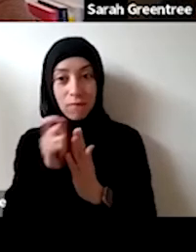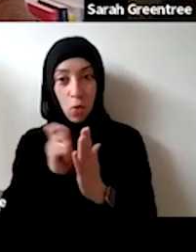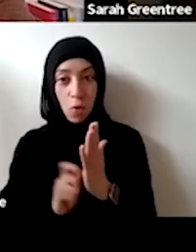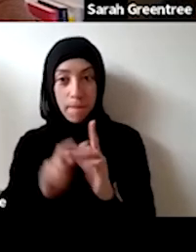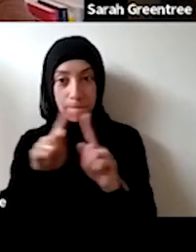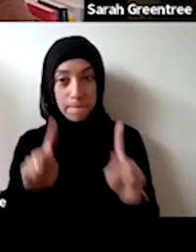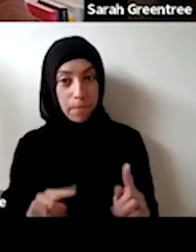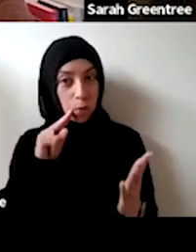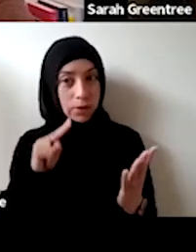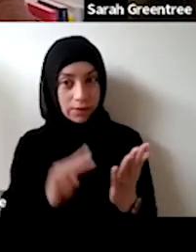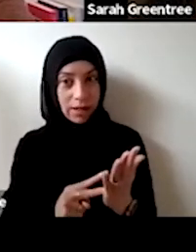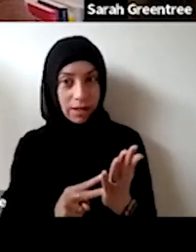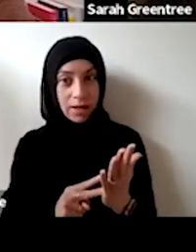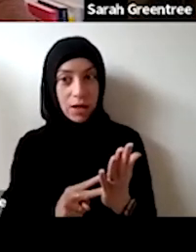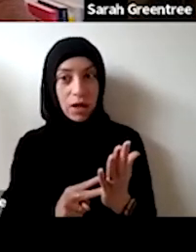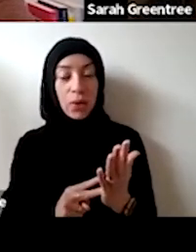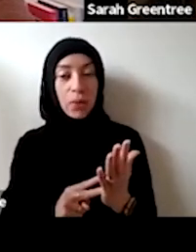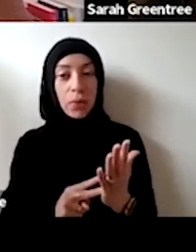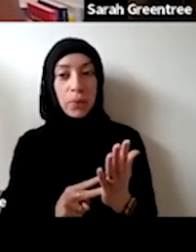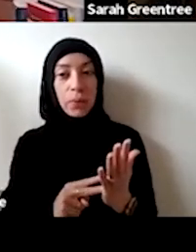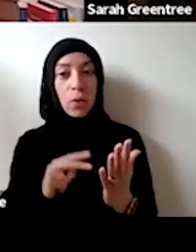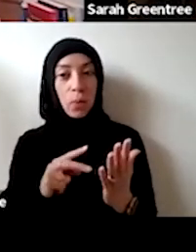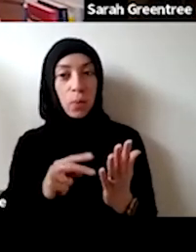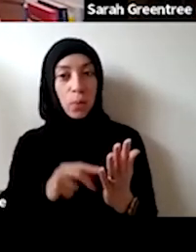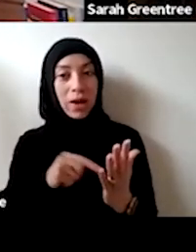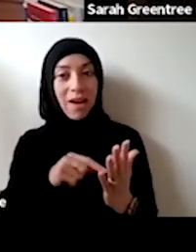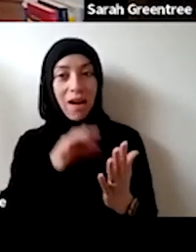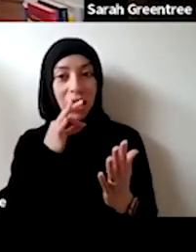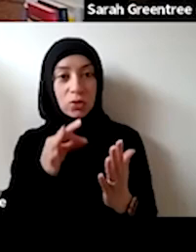that we do go back in terms of in terms of sort of talking about the activities of the